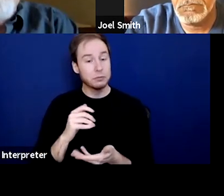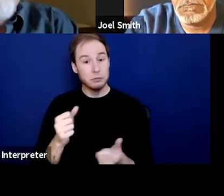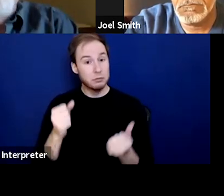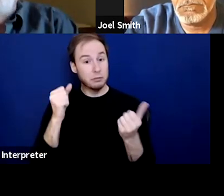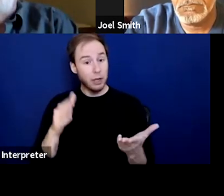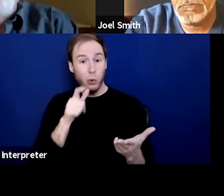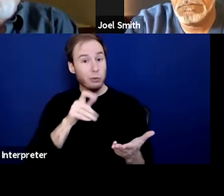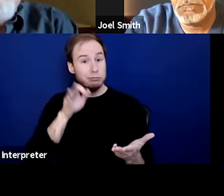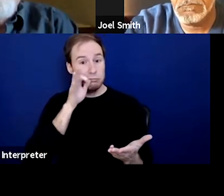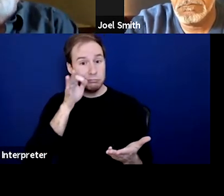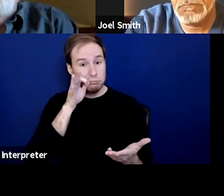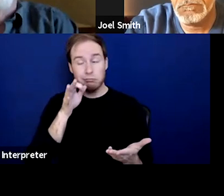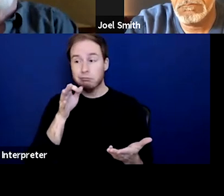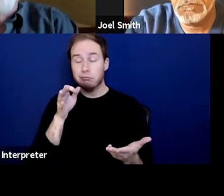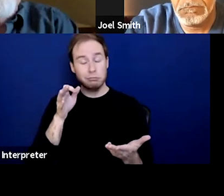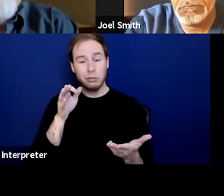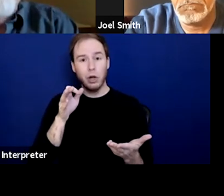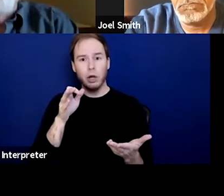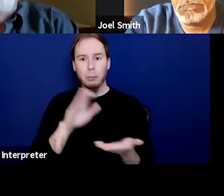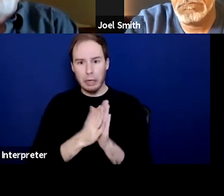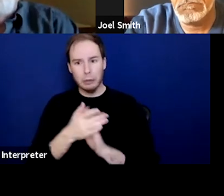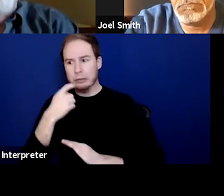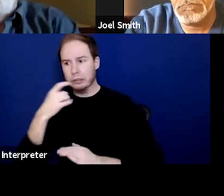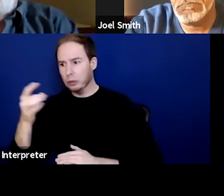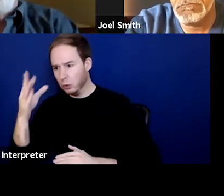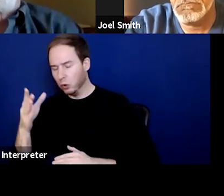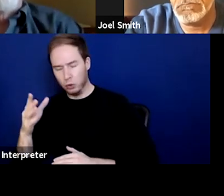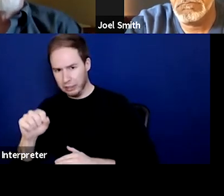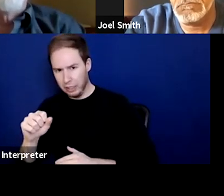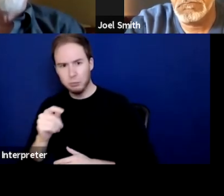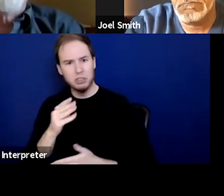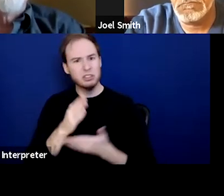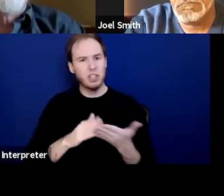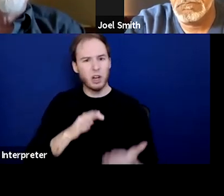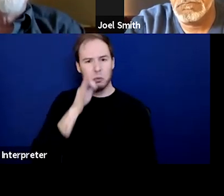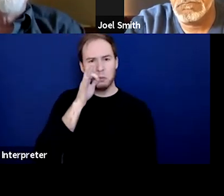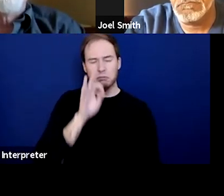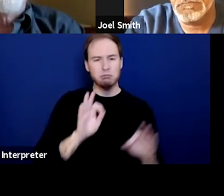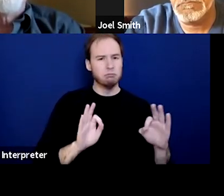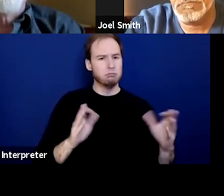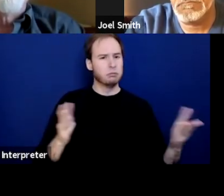and develop a cannabis use disorder. So, harm reduction really is on a scale.